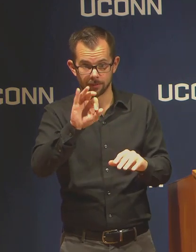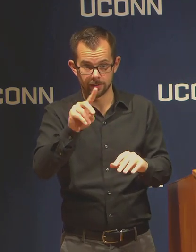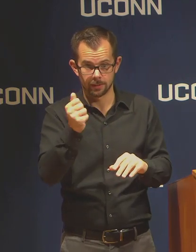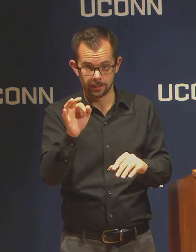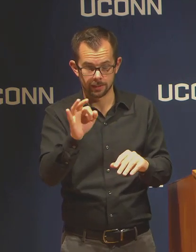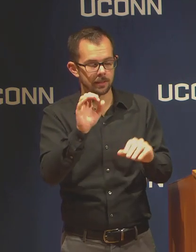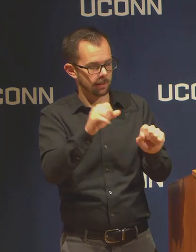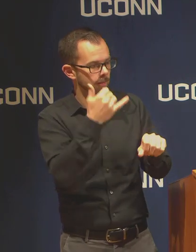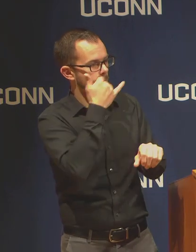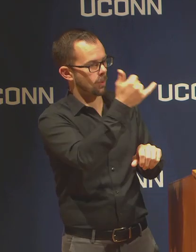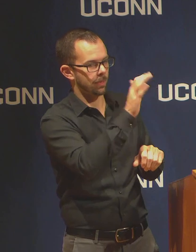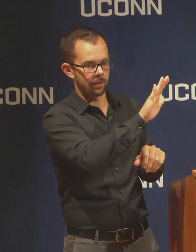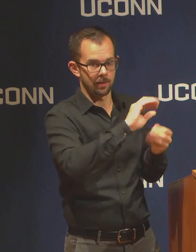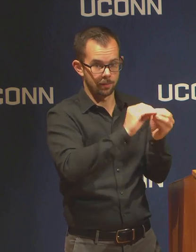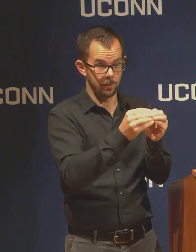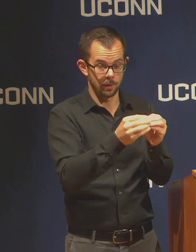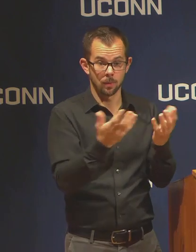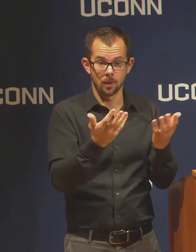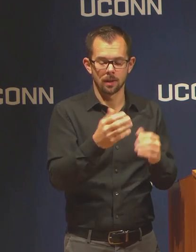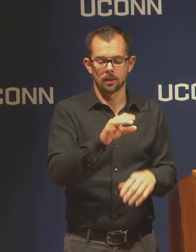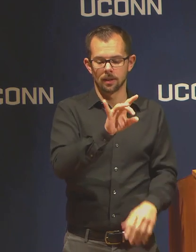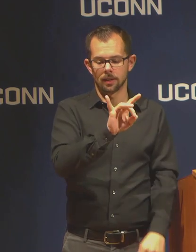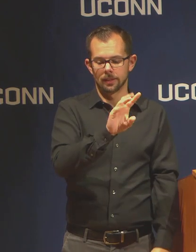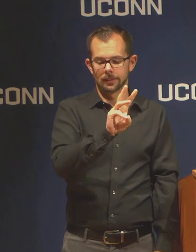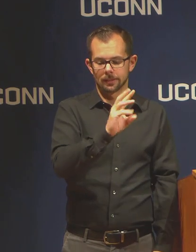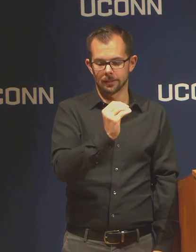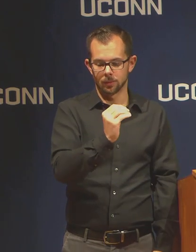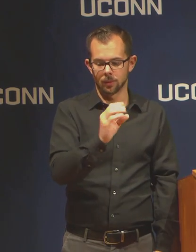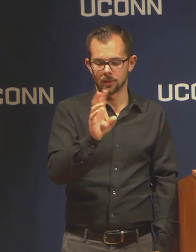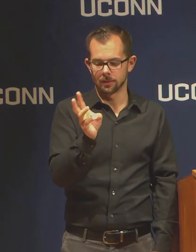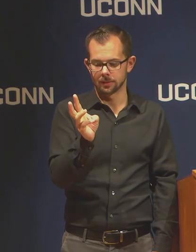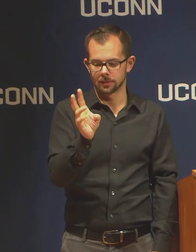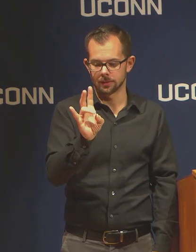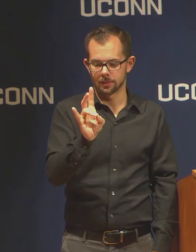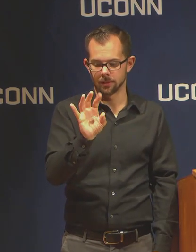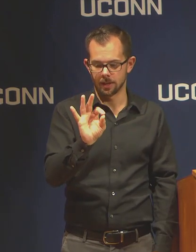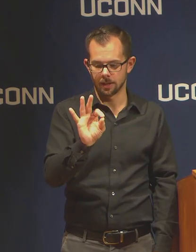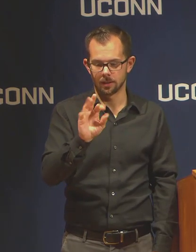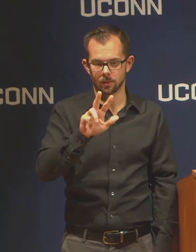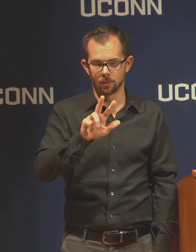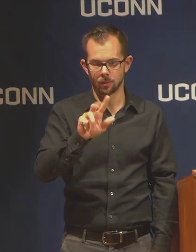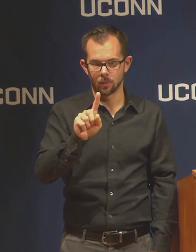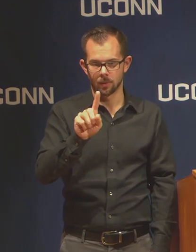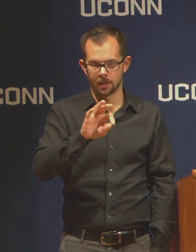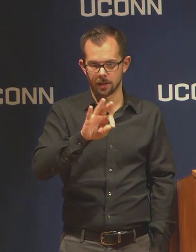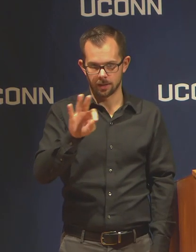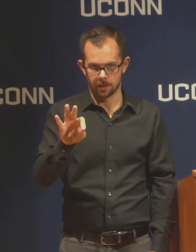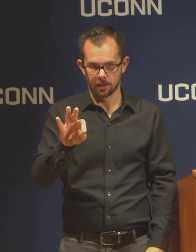the website (860)679 3199.